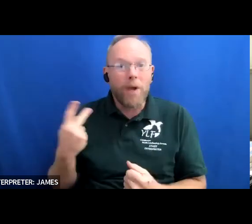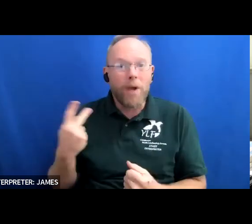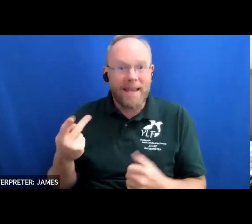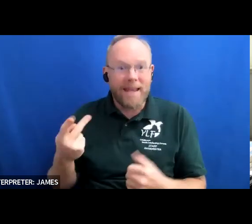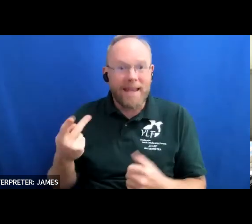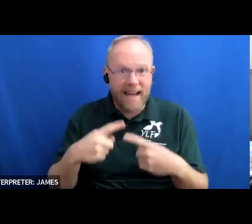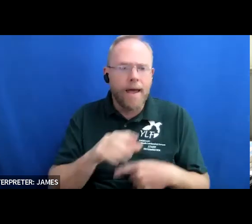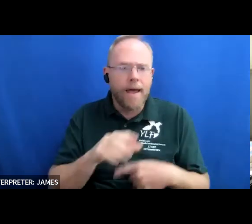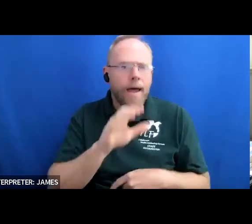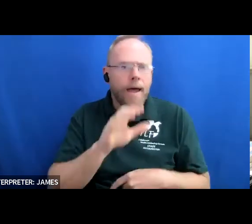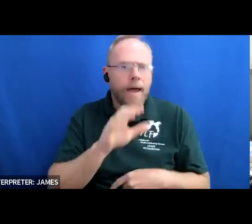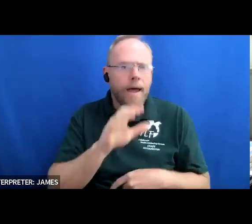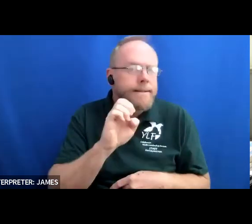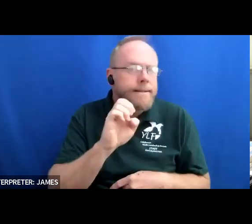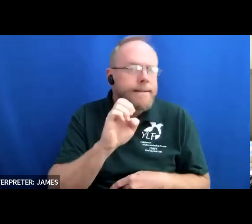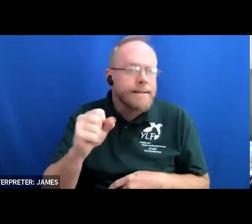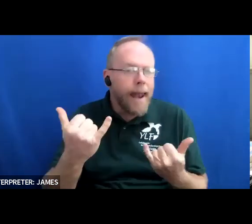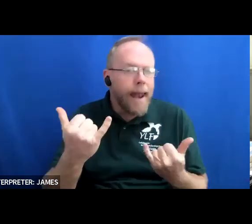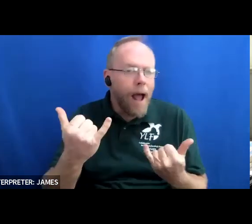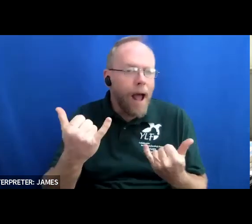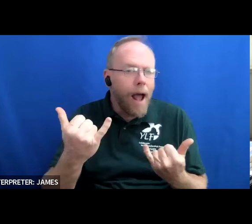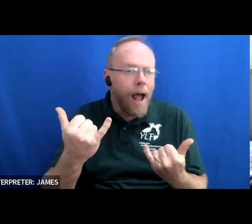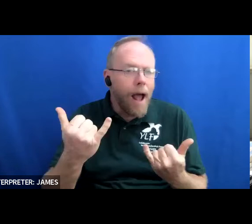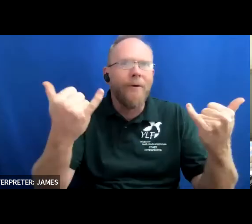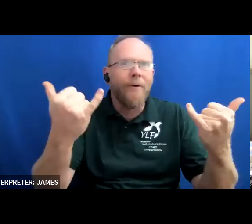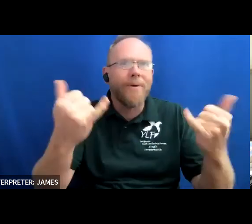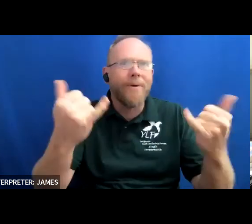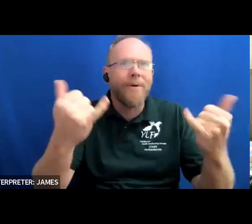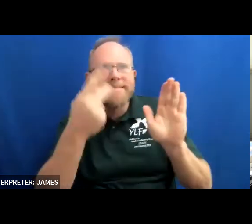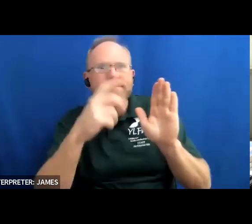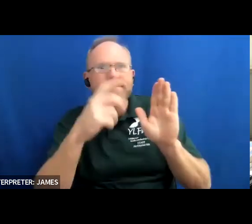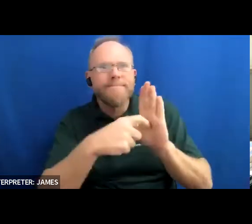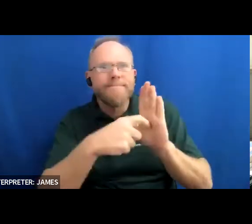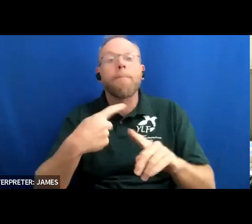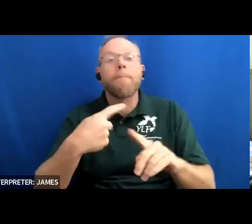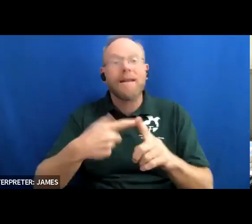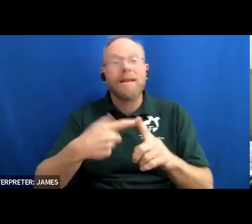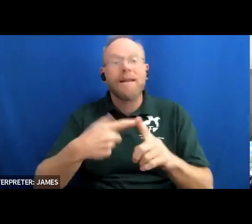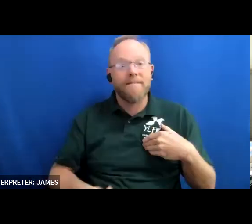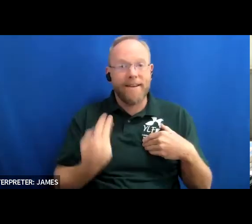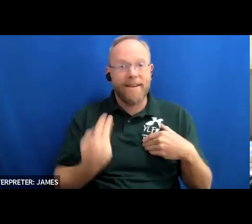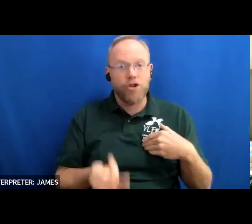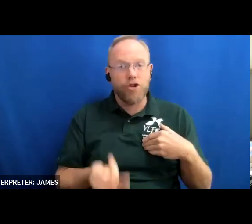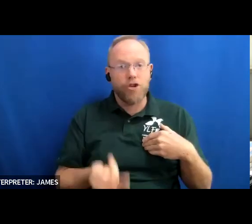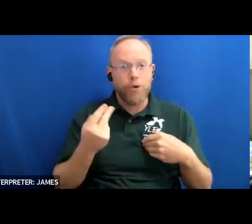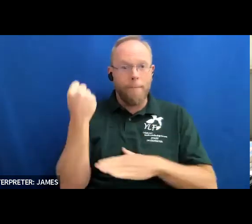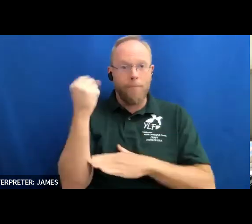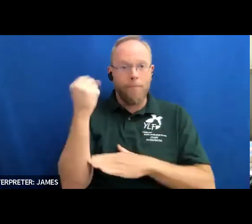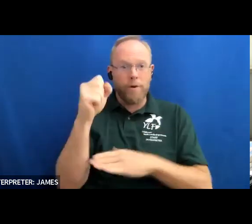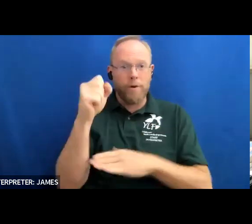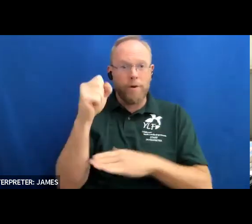photo and i have two protest signs attached to my wheelchair one says stop discrimination now